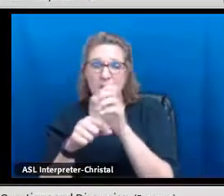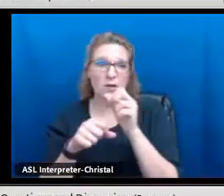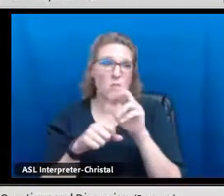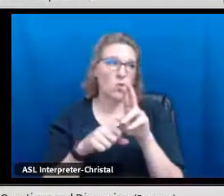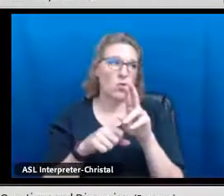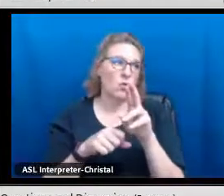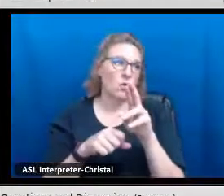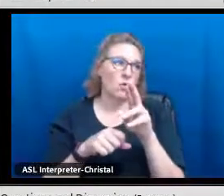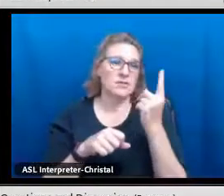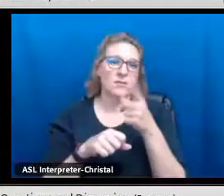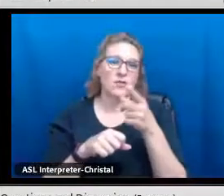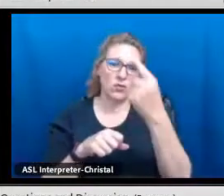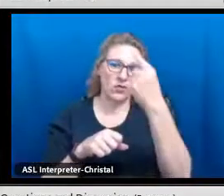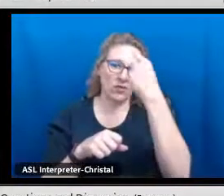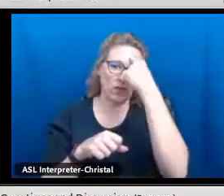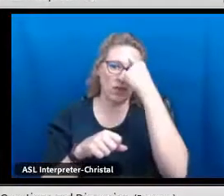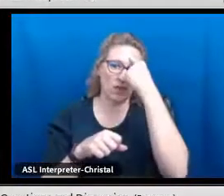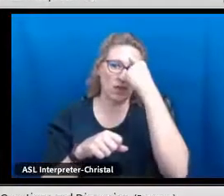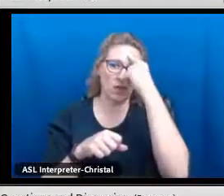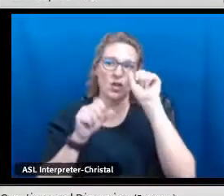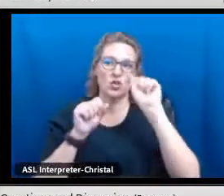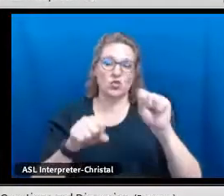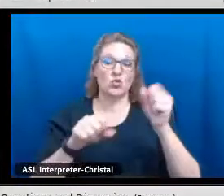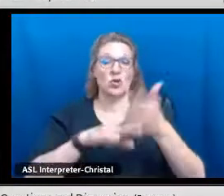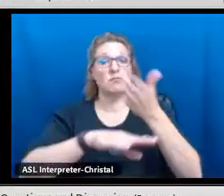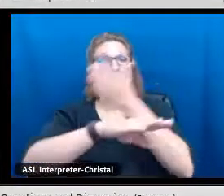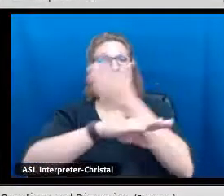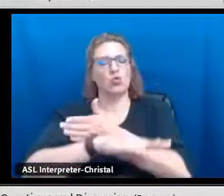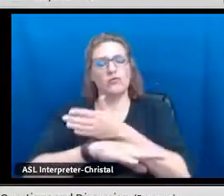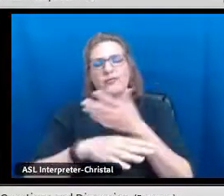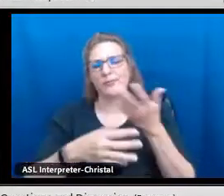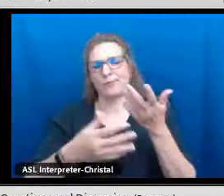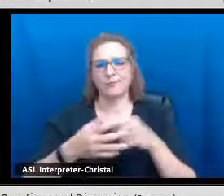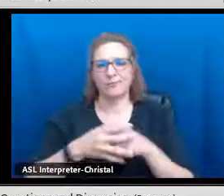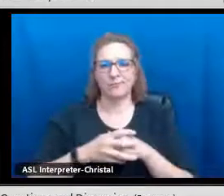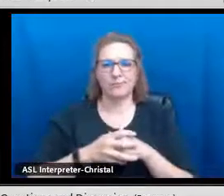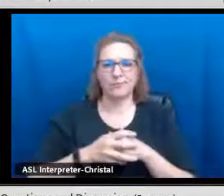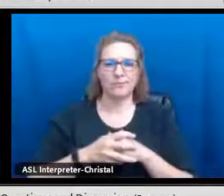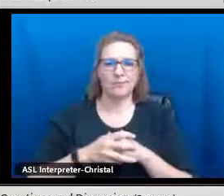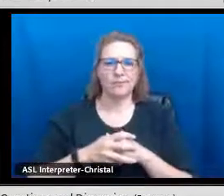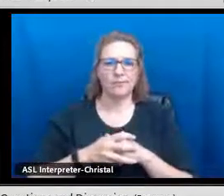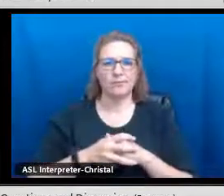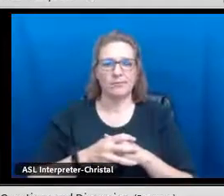to share. Is there something about your process or program that you think works really well for your setting?